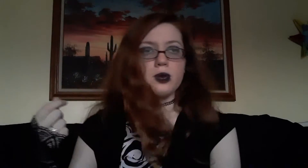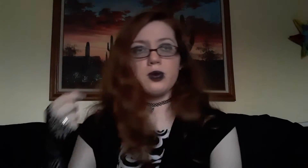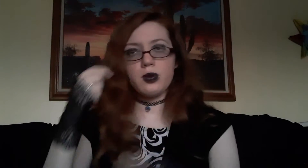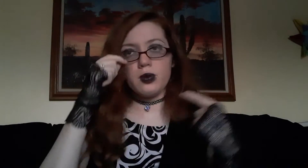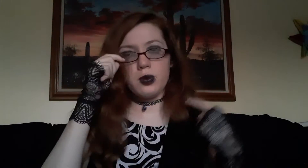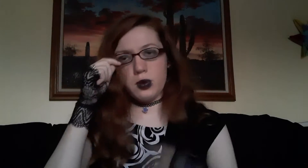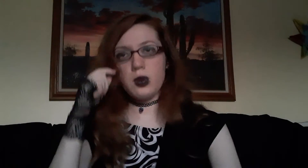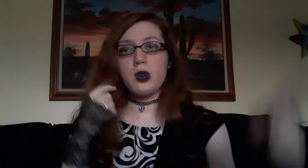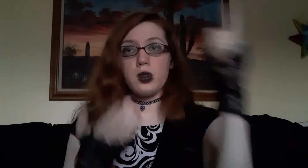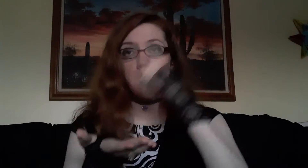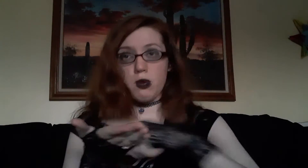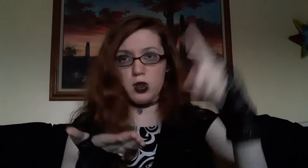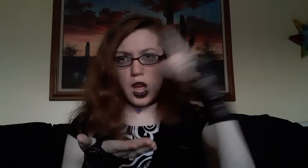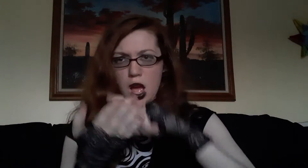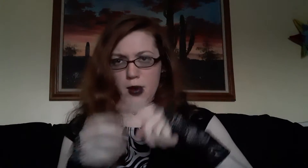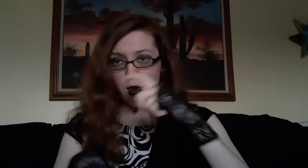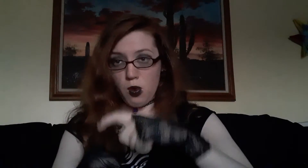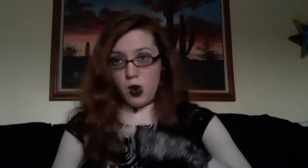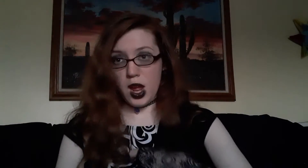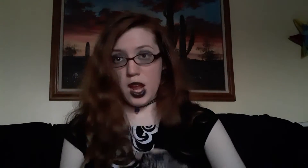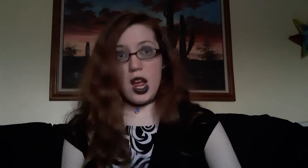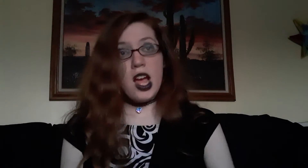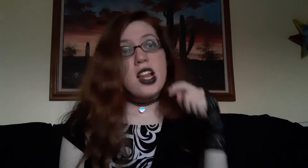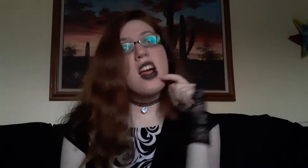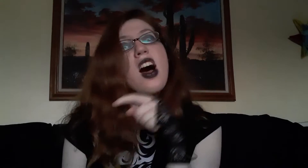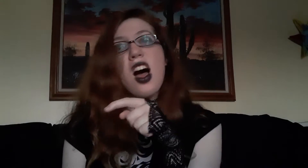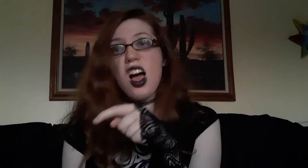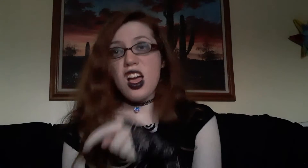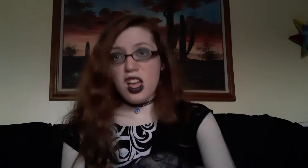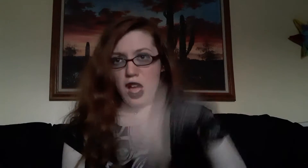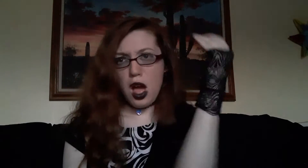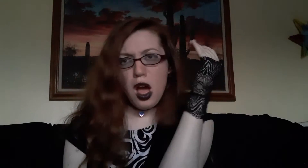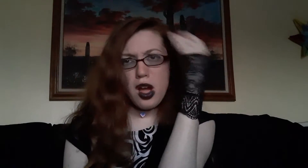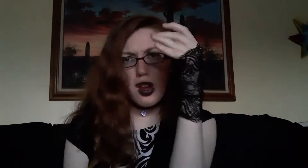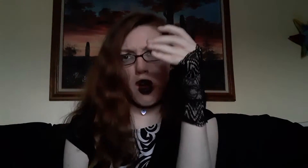GUITAR MUSIC SOMETIMES, WHEN/TIME I LIE, I KNOW YOU KNOW ME.